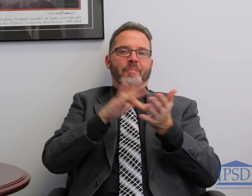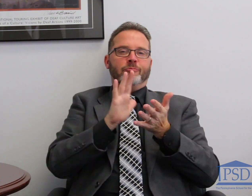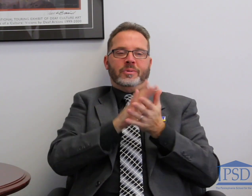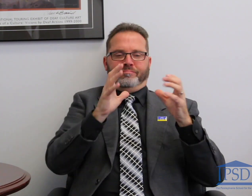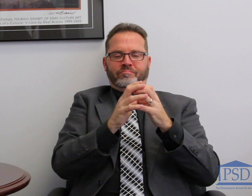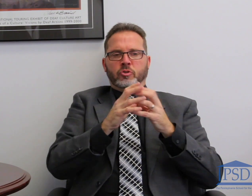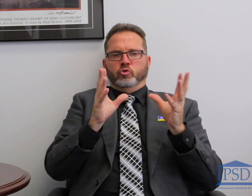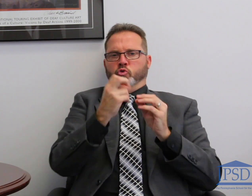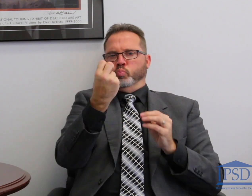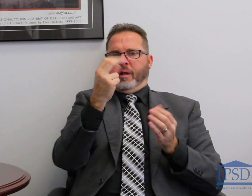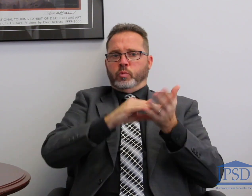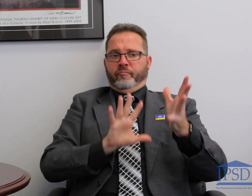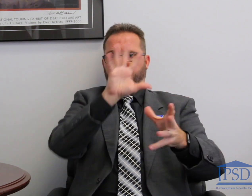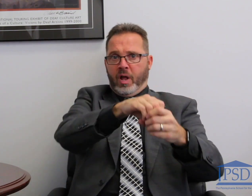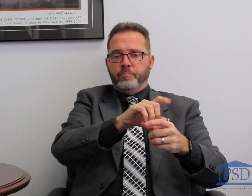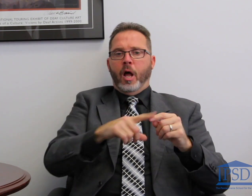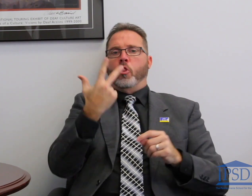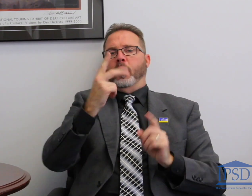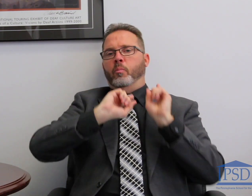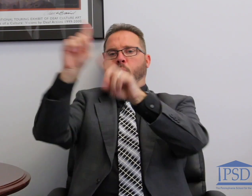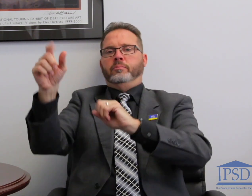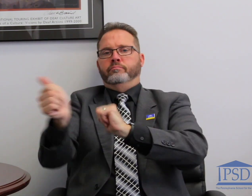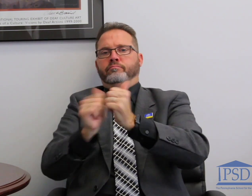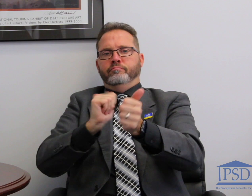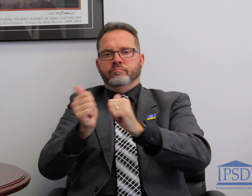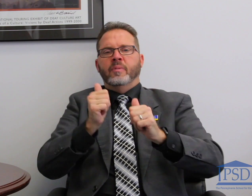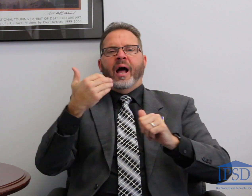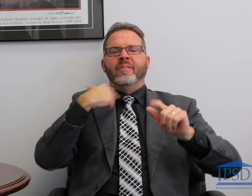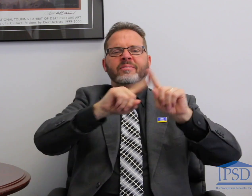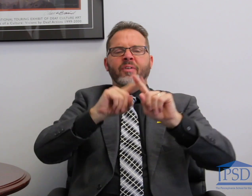middle school students. This year, for the first time, we had a robotics program and